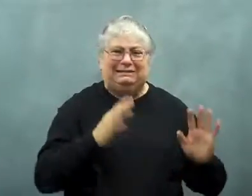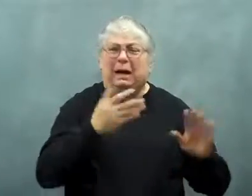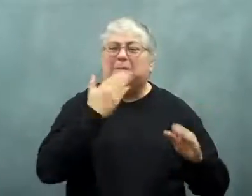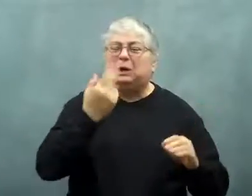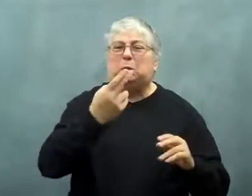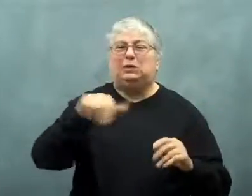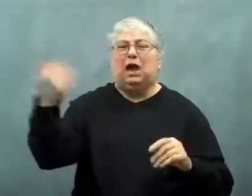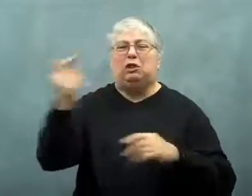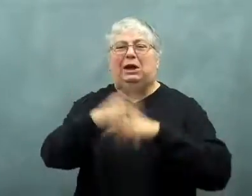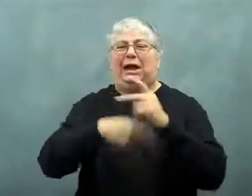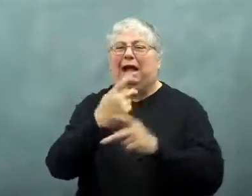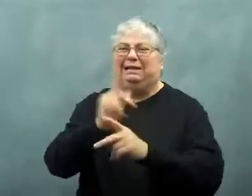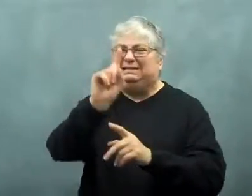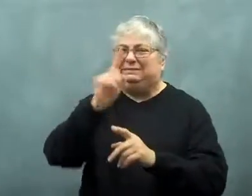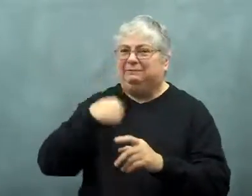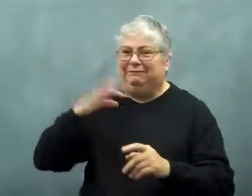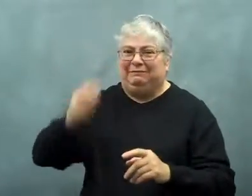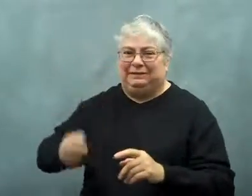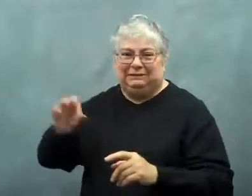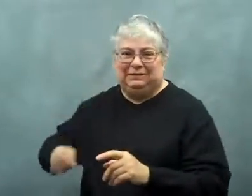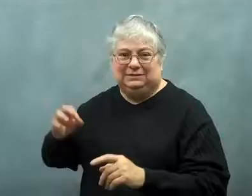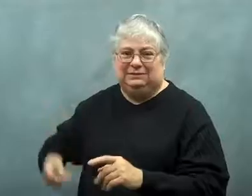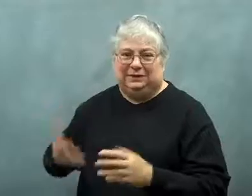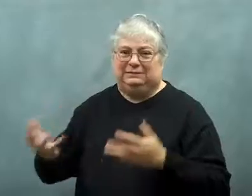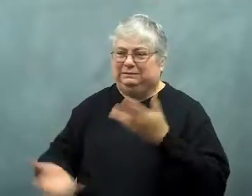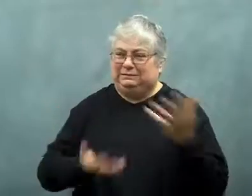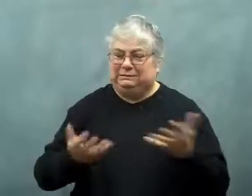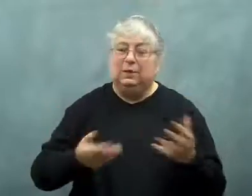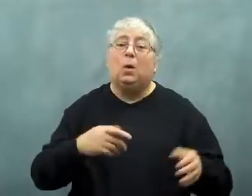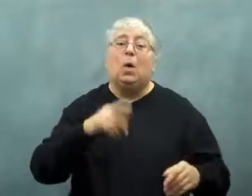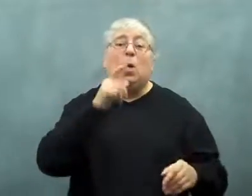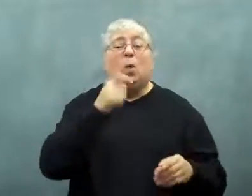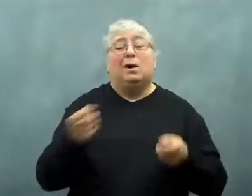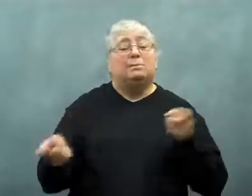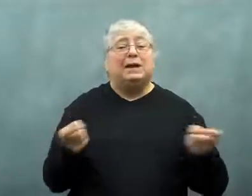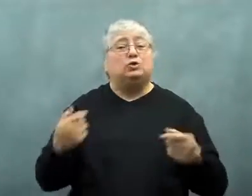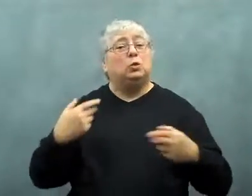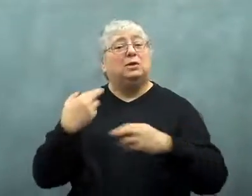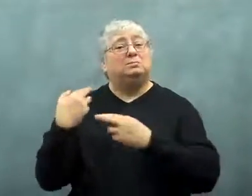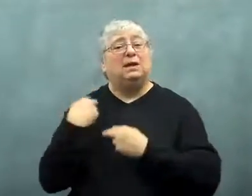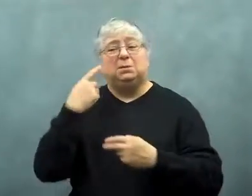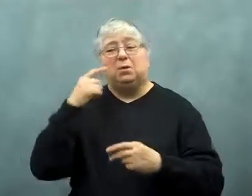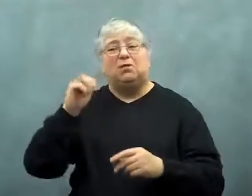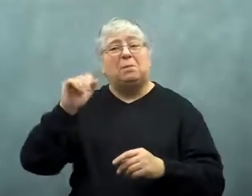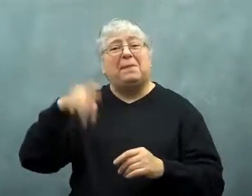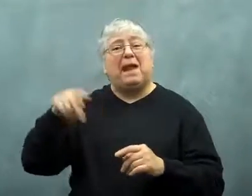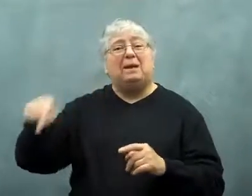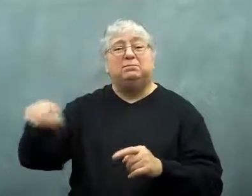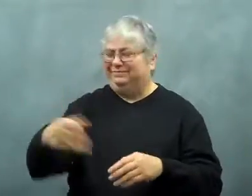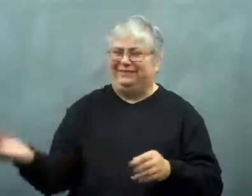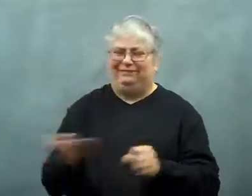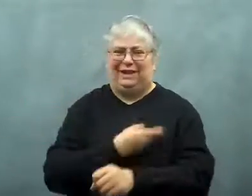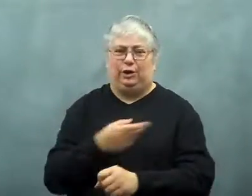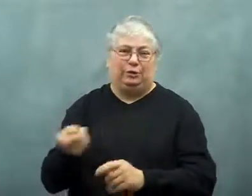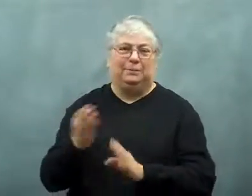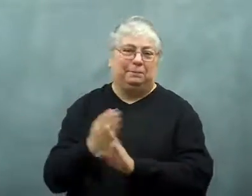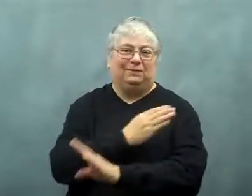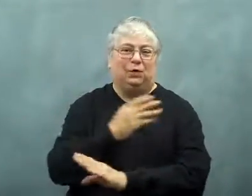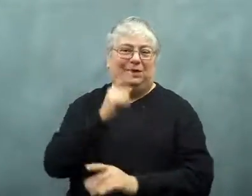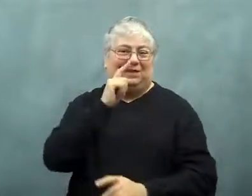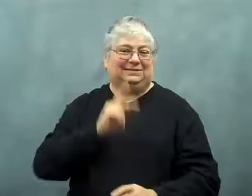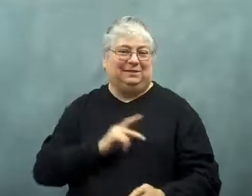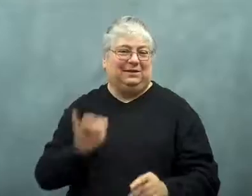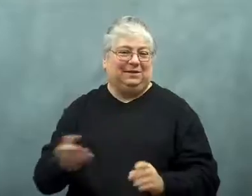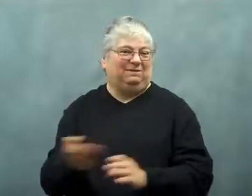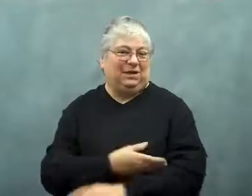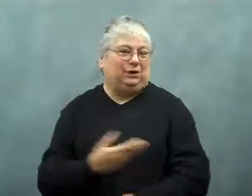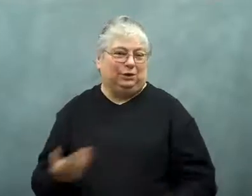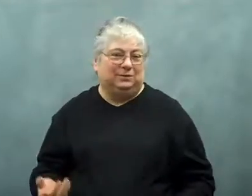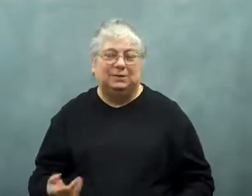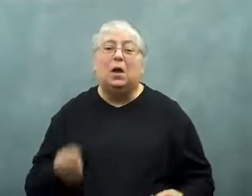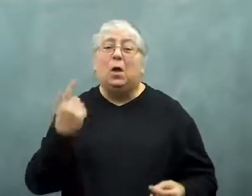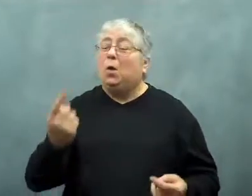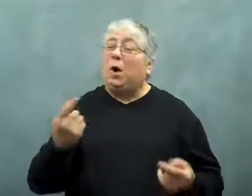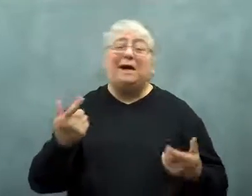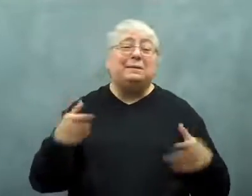and suggested using other apps while Apple fixed theirs.